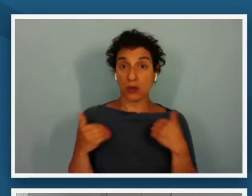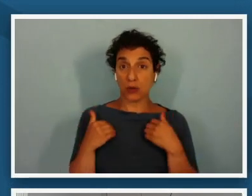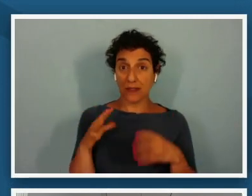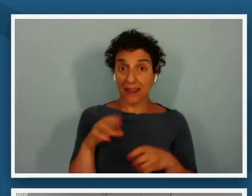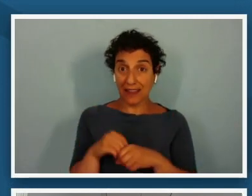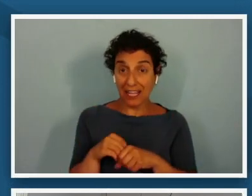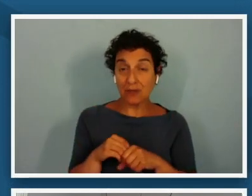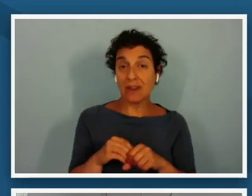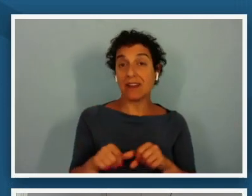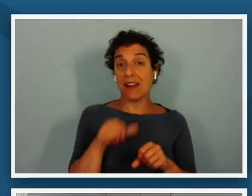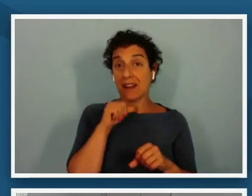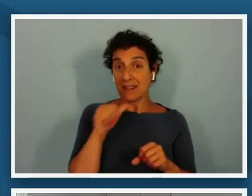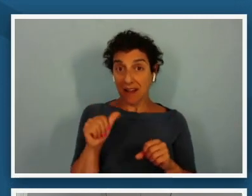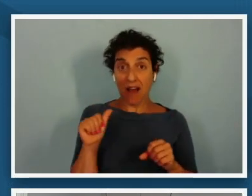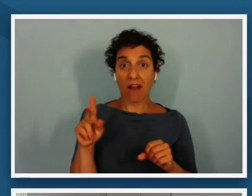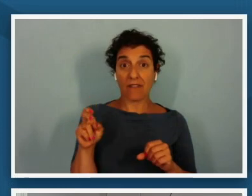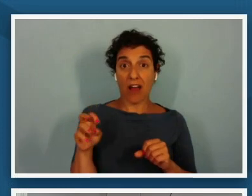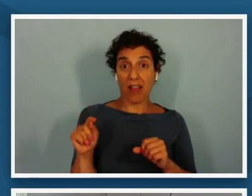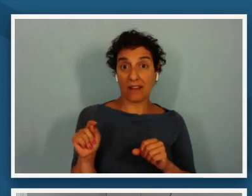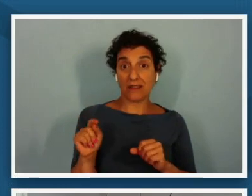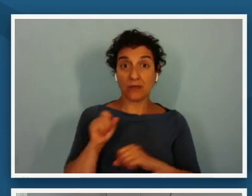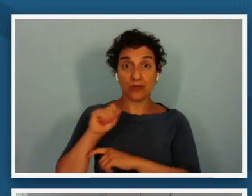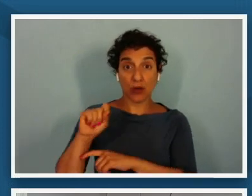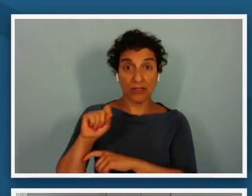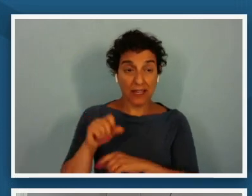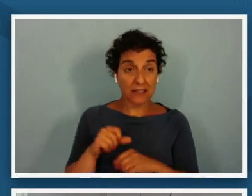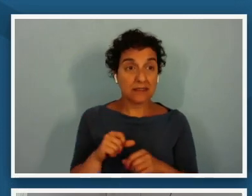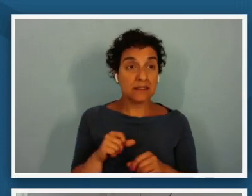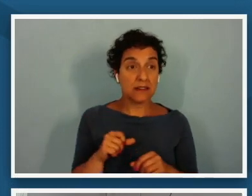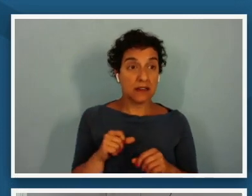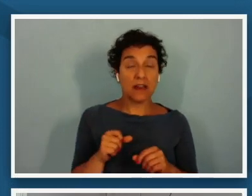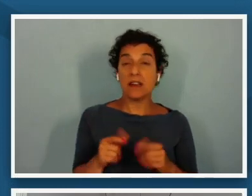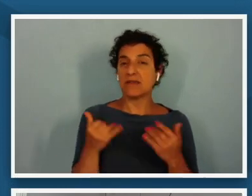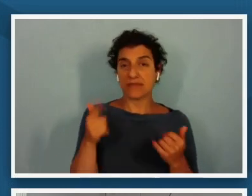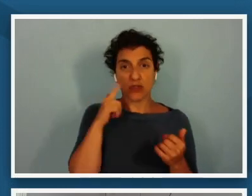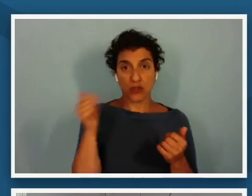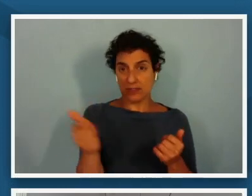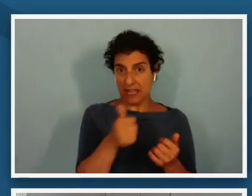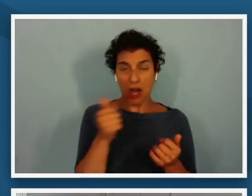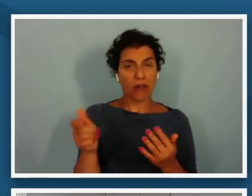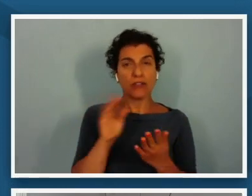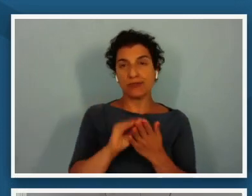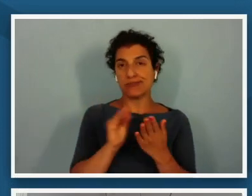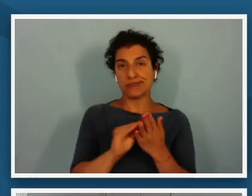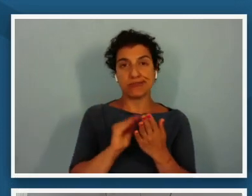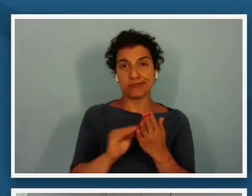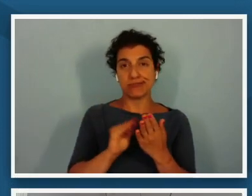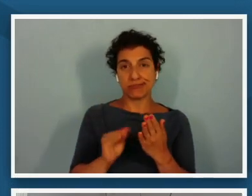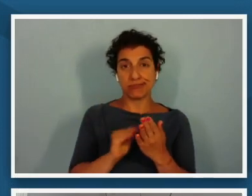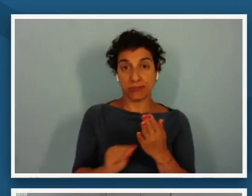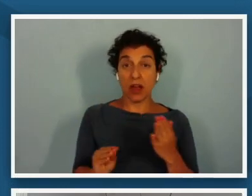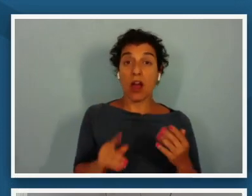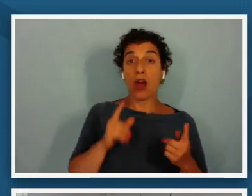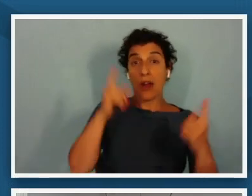so for yourself just journal freely